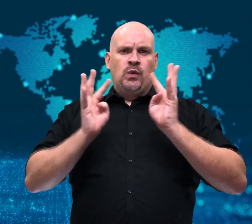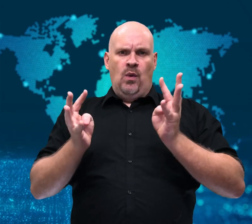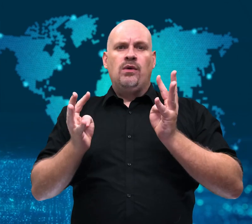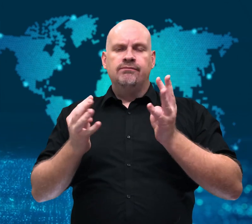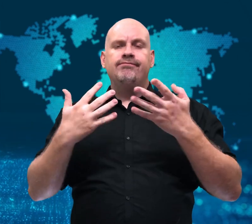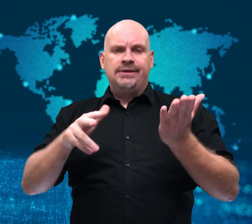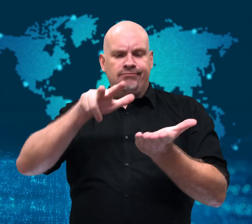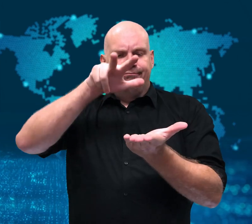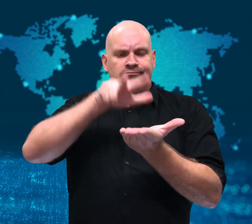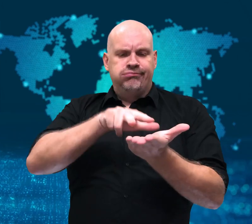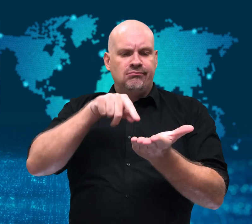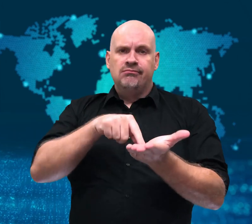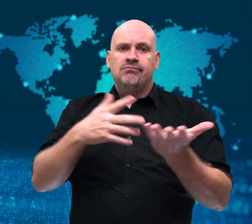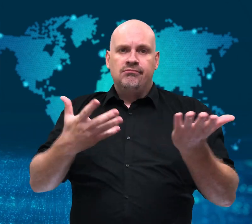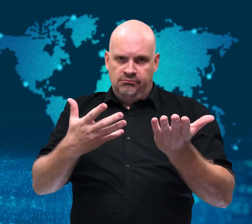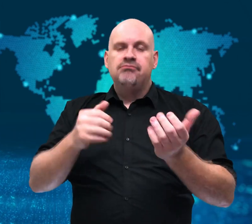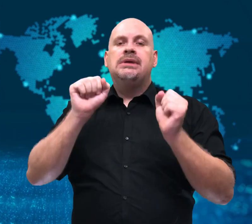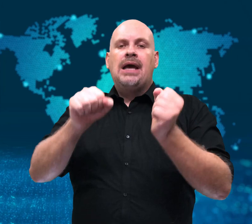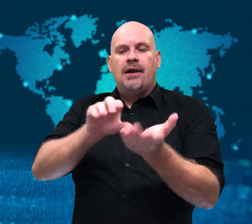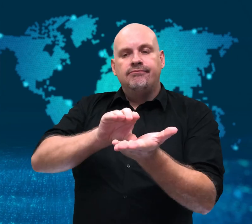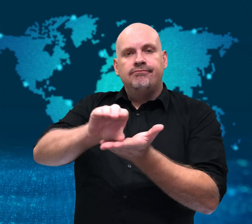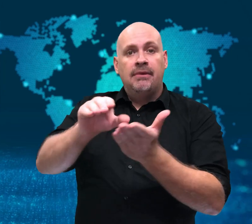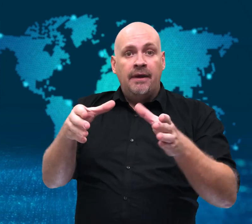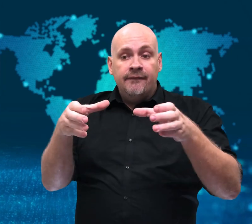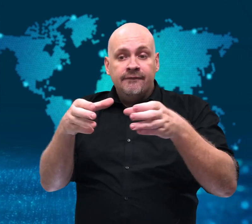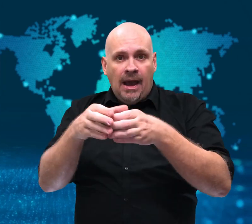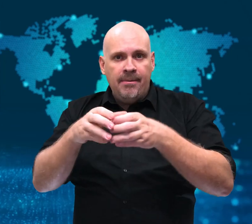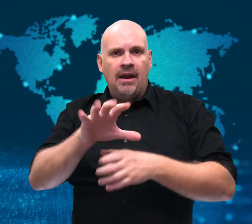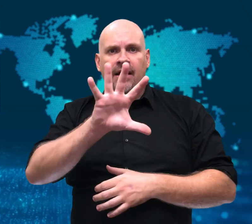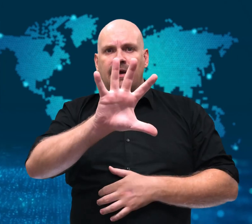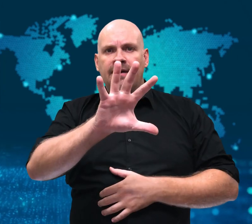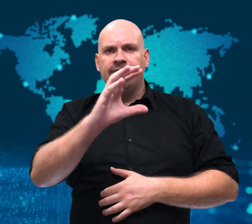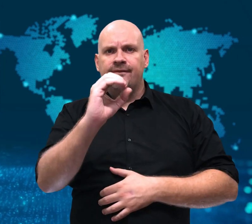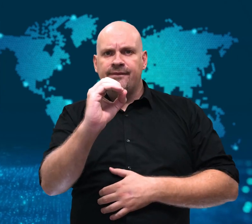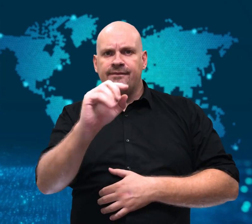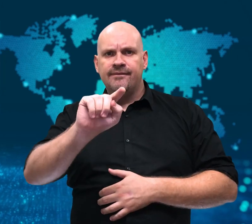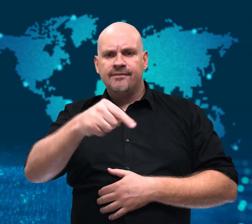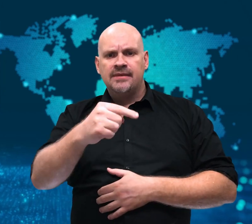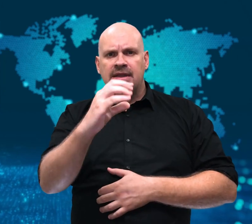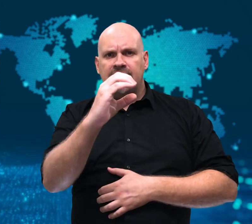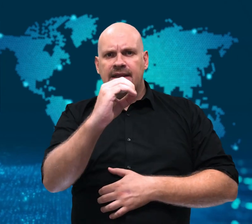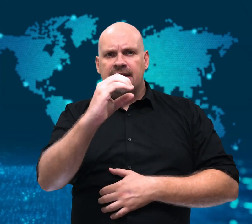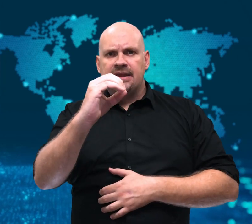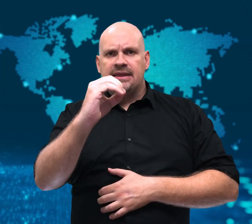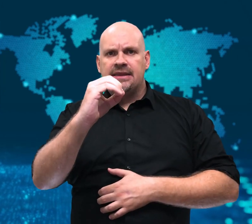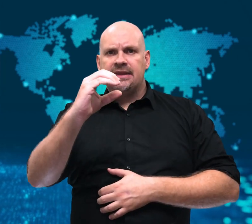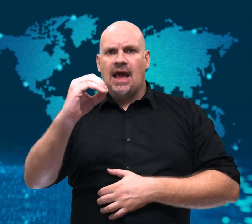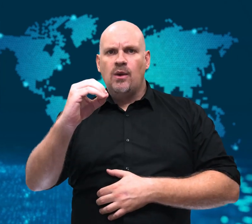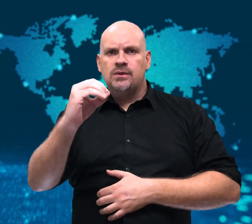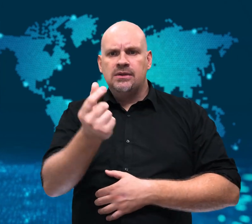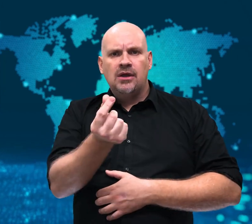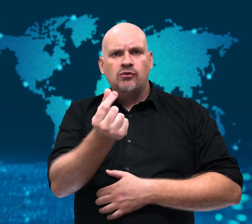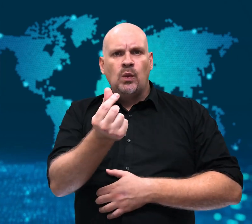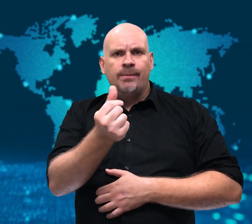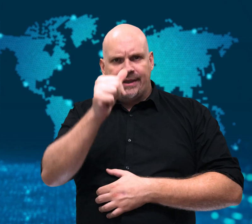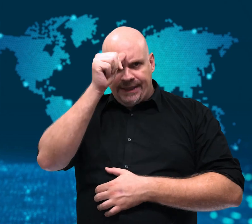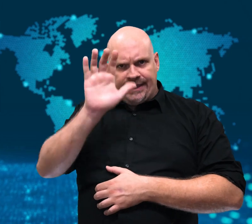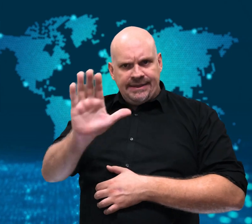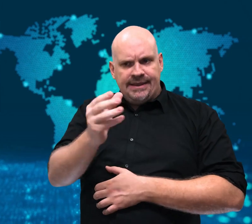India’s Supreme Court approved payment of 50,000 rupees,